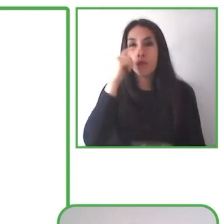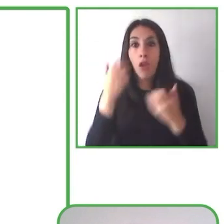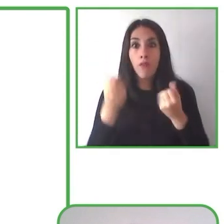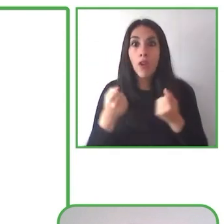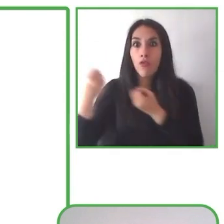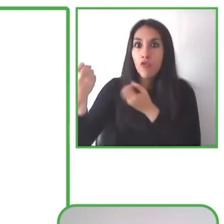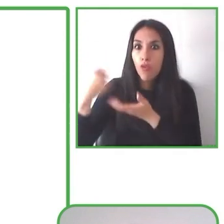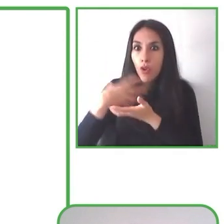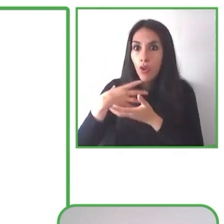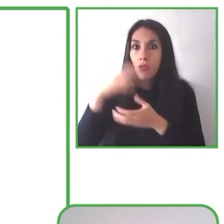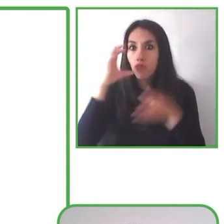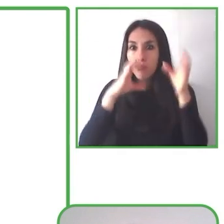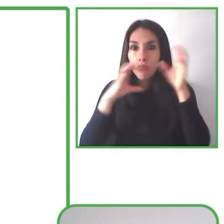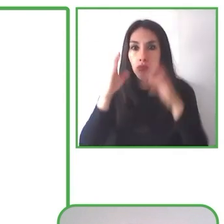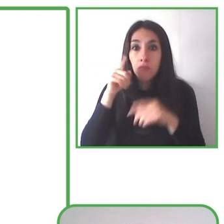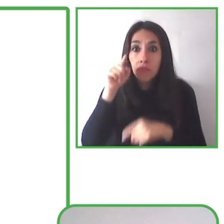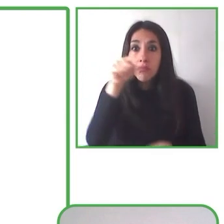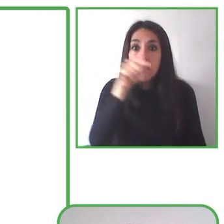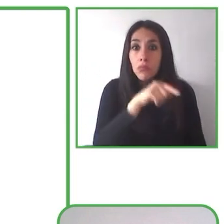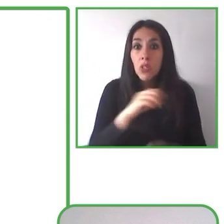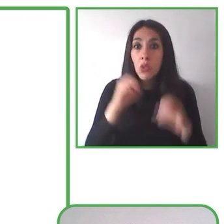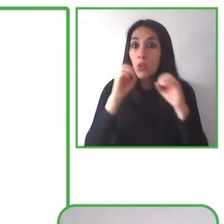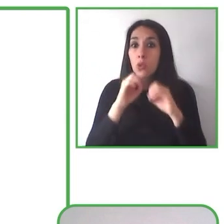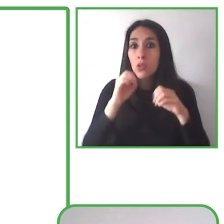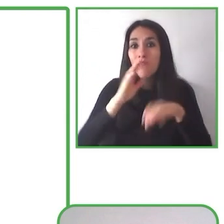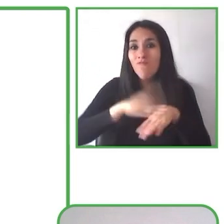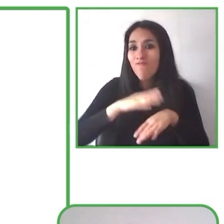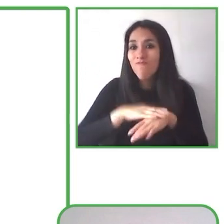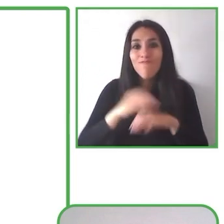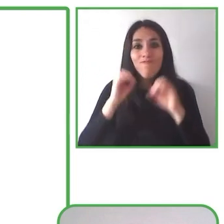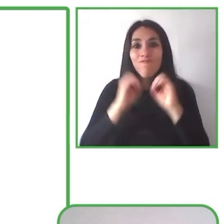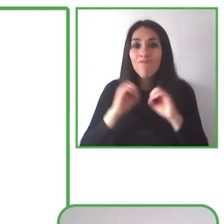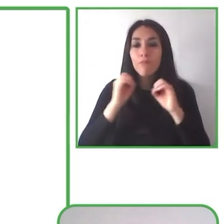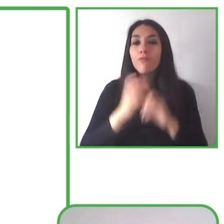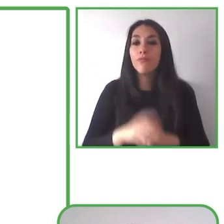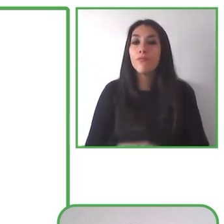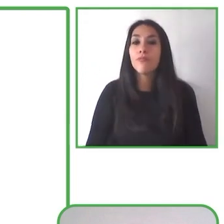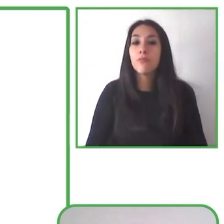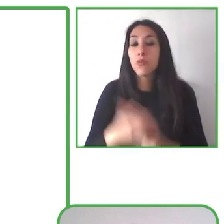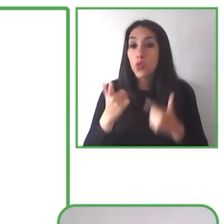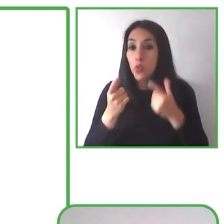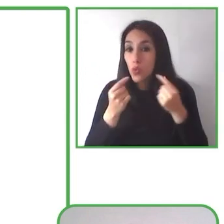It's hard to find it, and the accessibility needs differ from person to person.